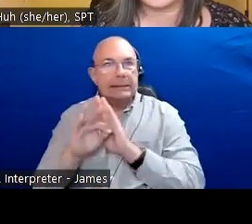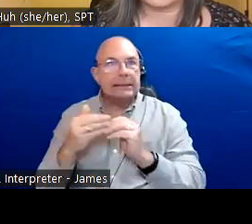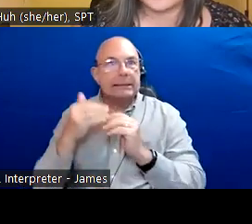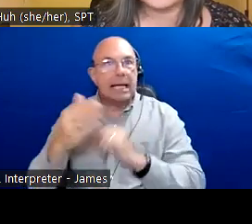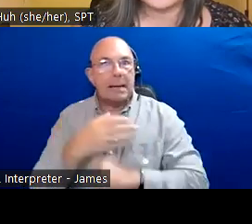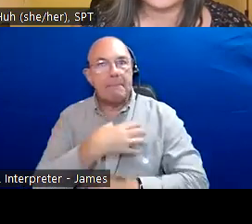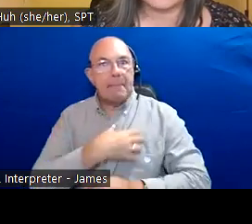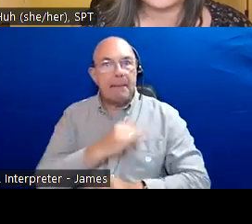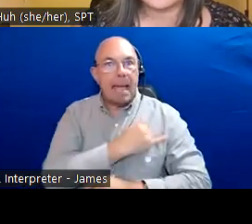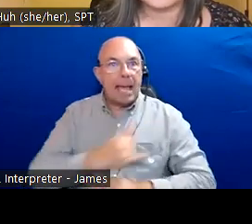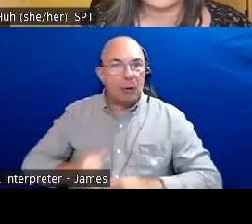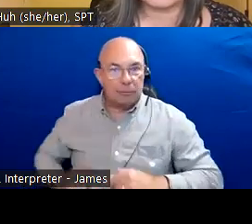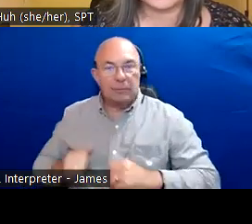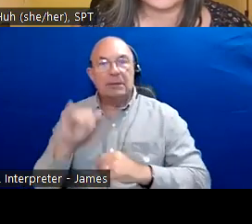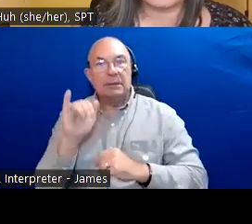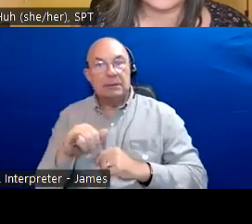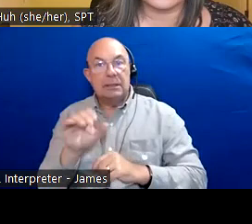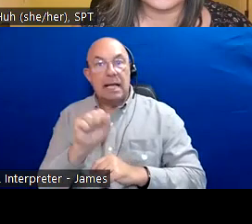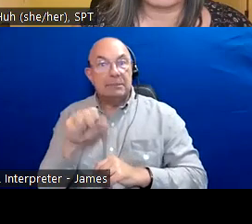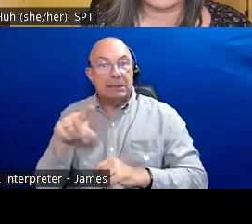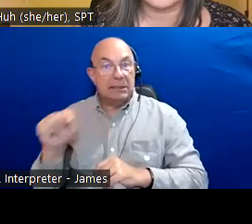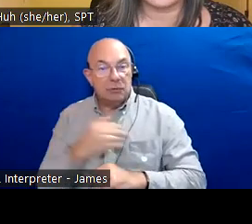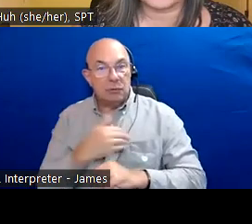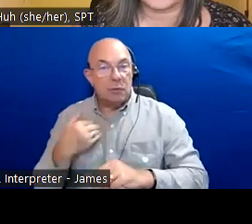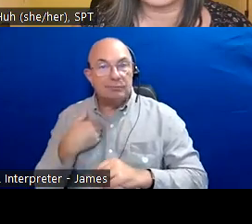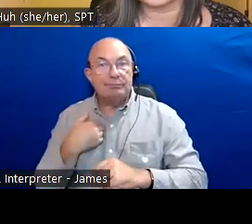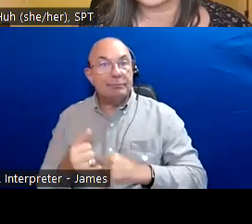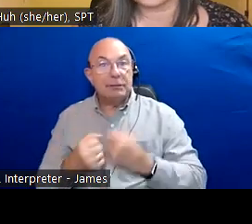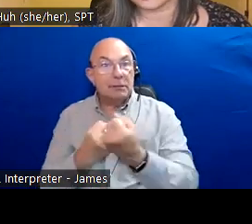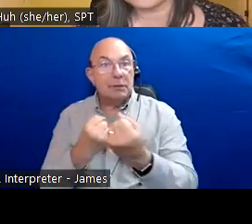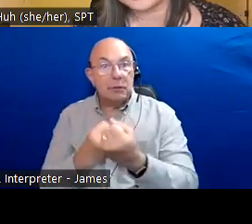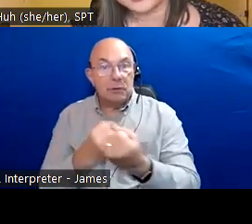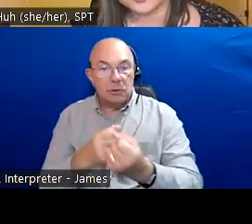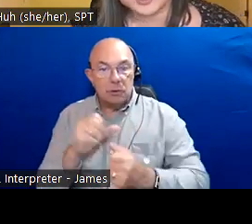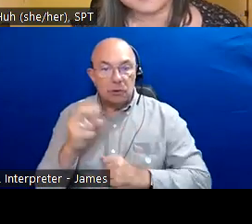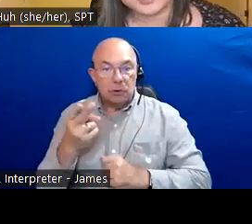and we can give you multi pin function that will allow you to pin the ASL interpreters to your screen.